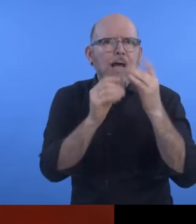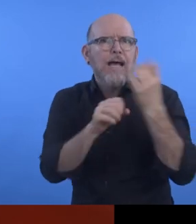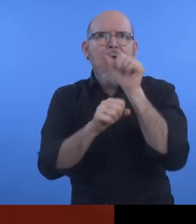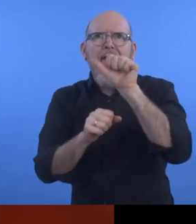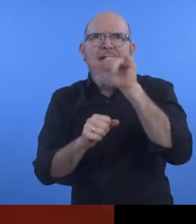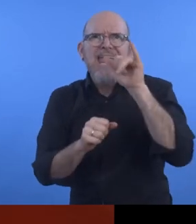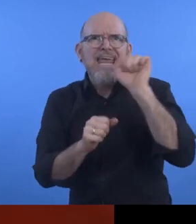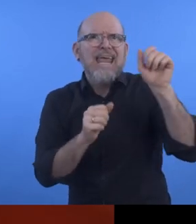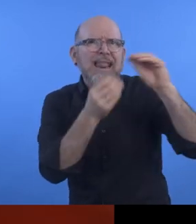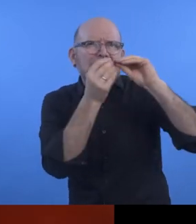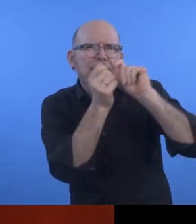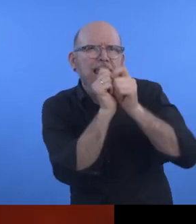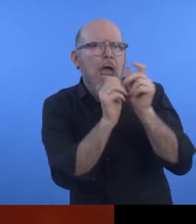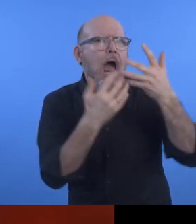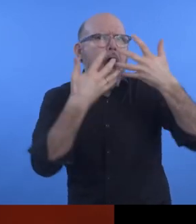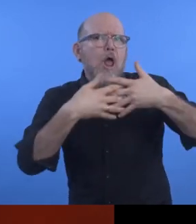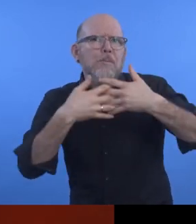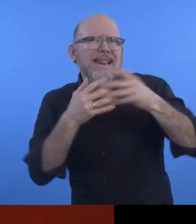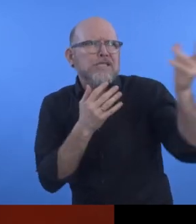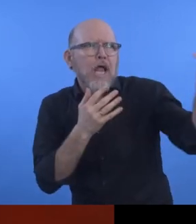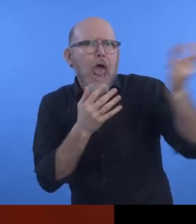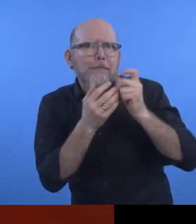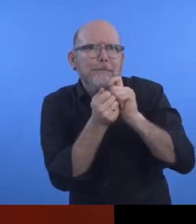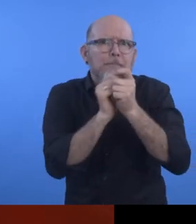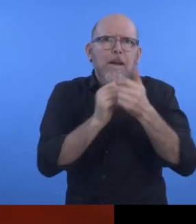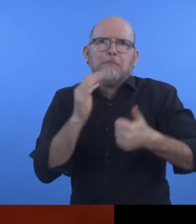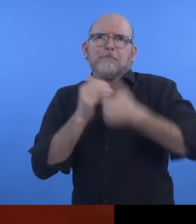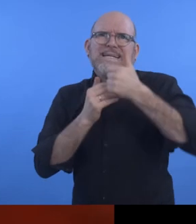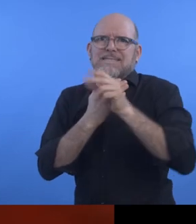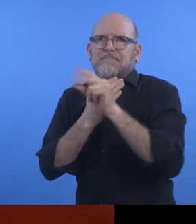continuously improve its automated speech recognition capabilities.